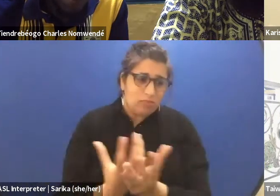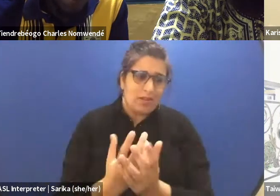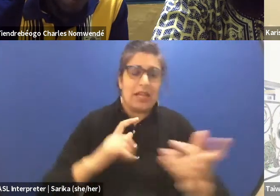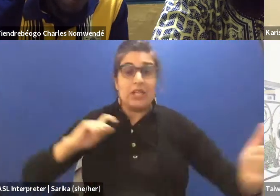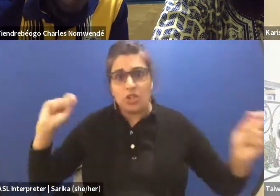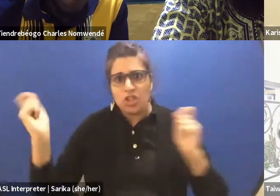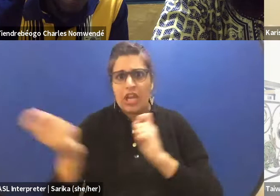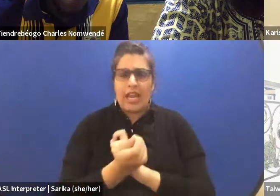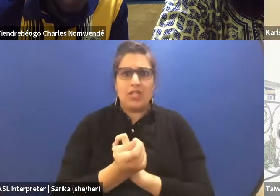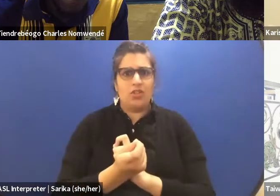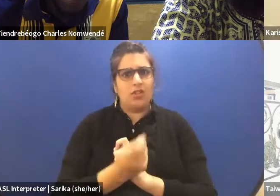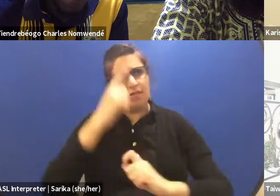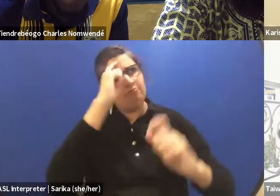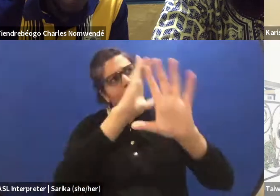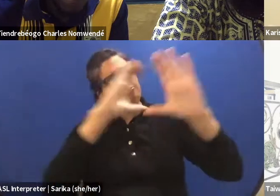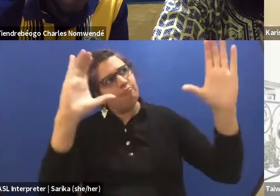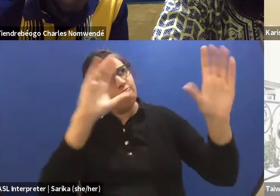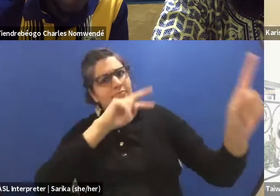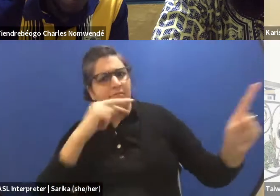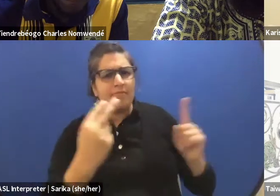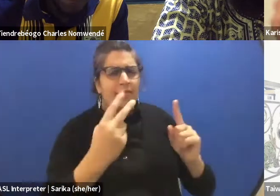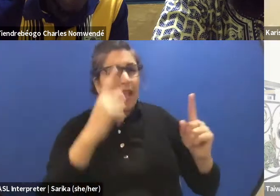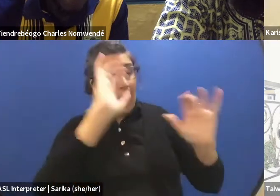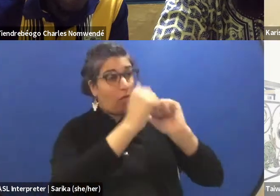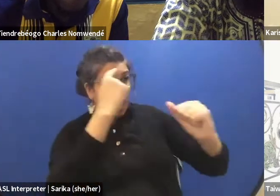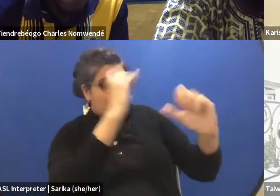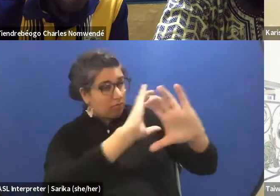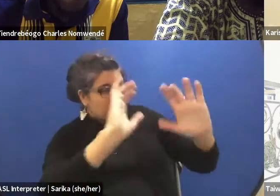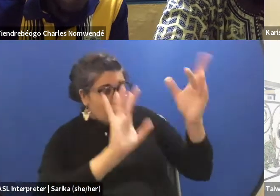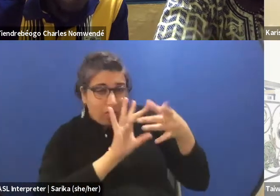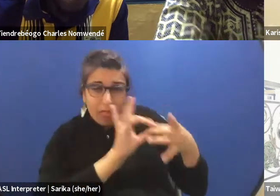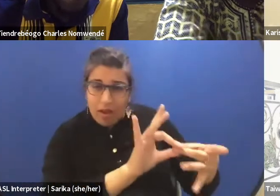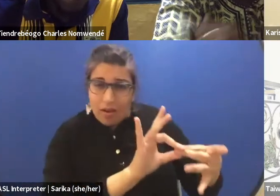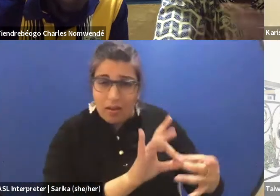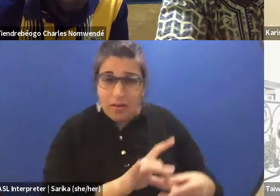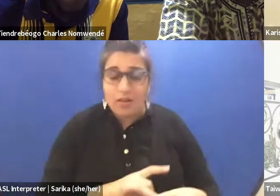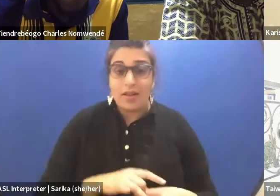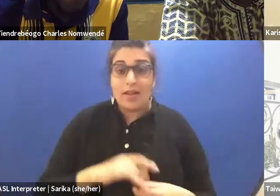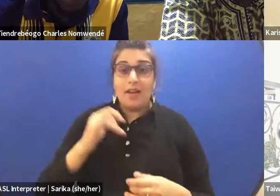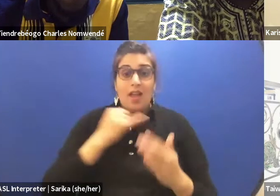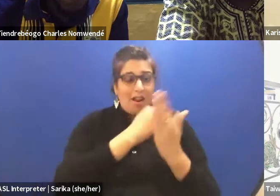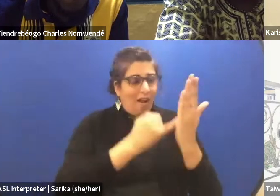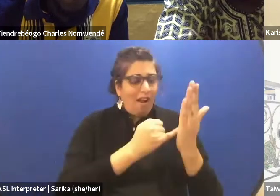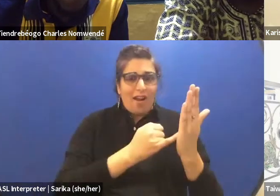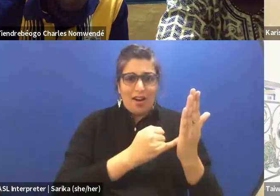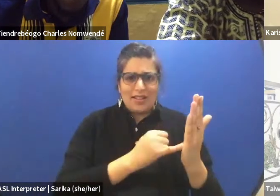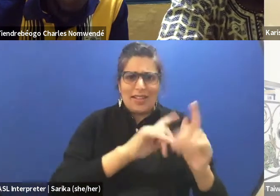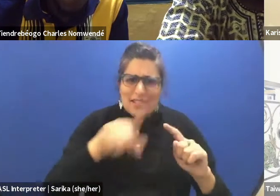it changes the way people imagine relationships. And ultimately, if art is not about building the relationships,